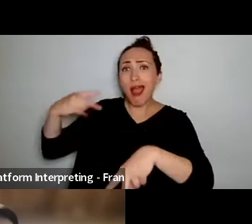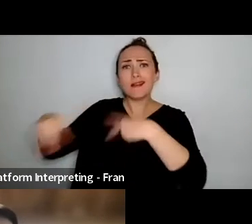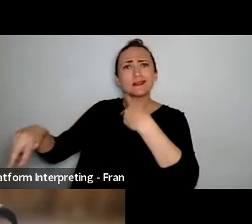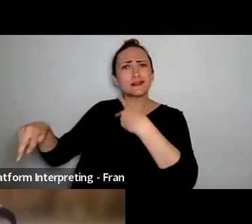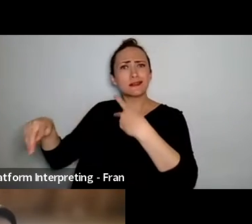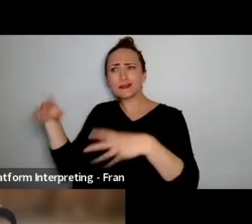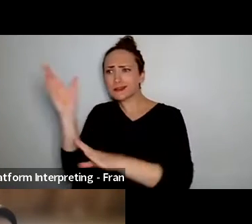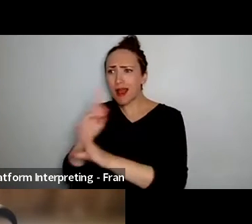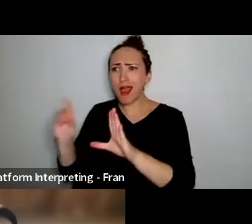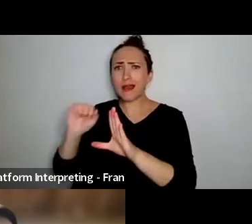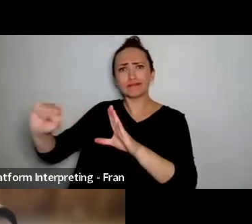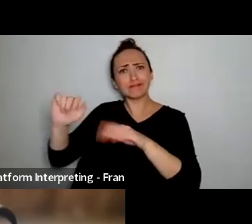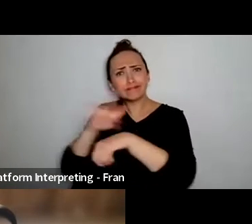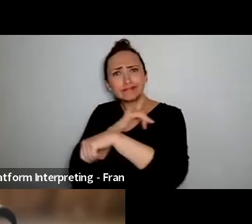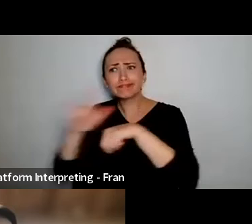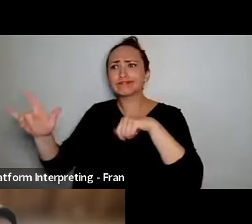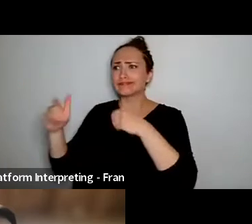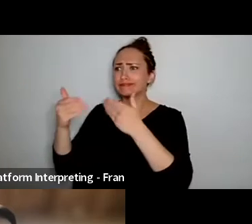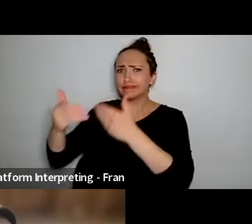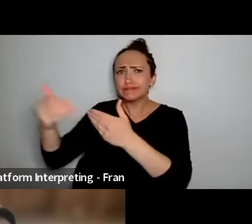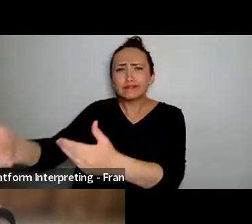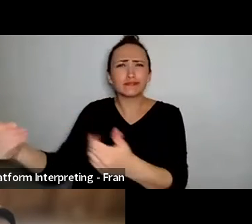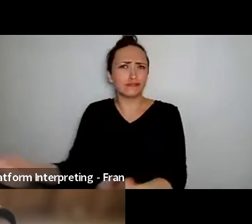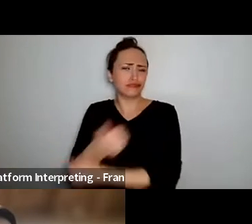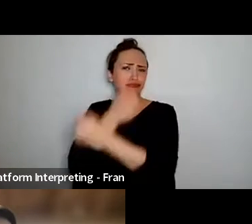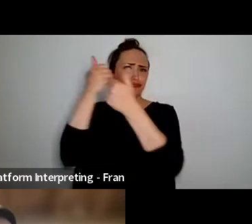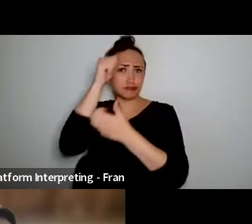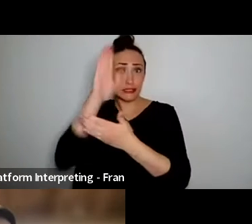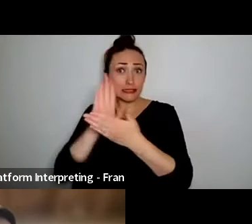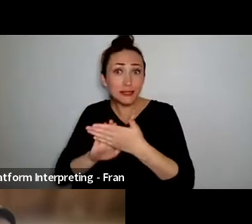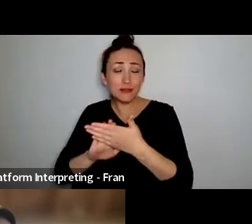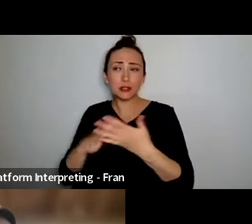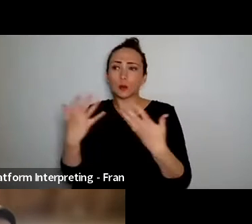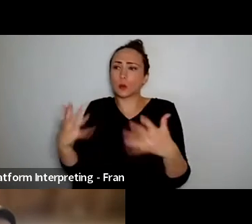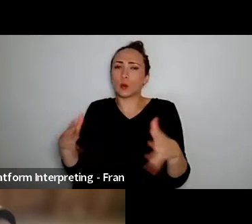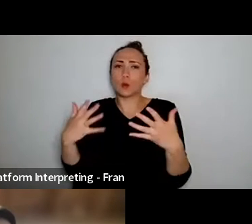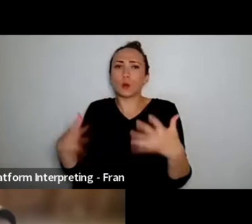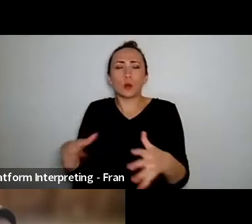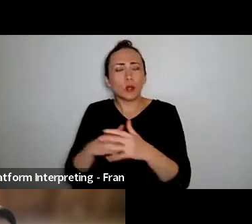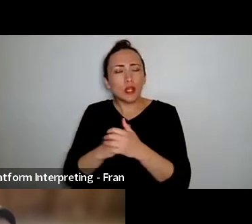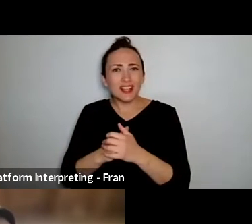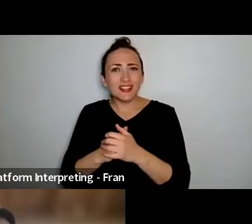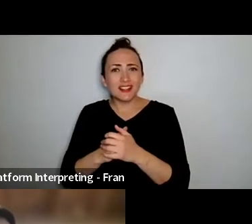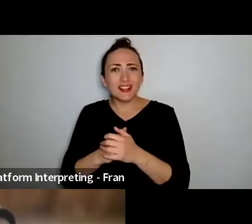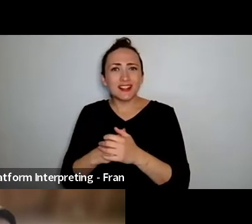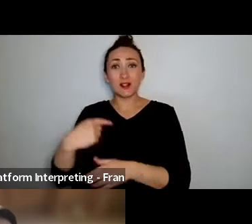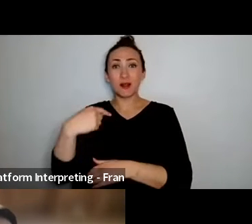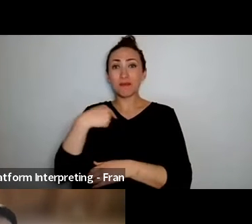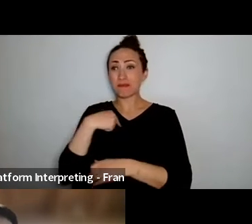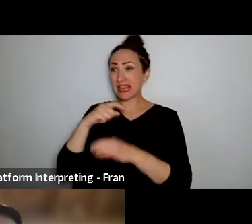yeah you've established an amazing profile and my question is how did you do it